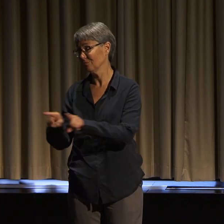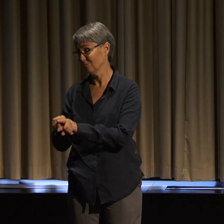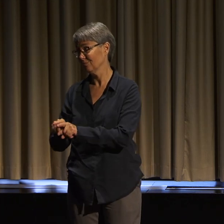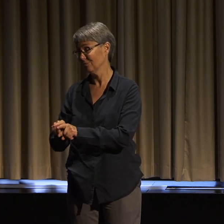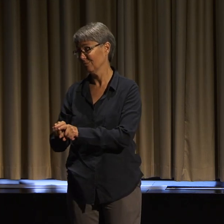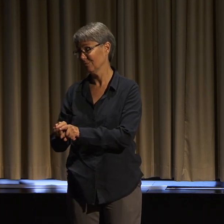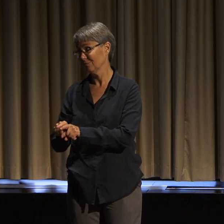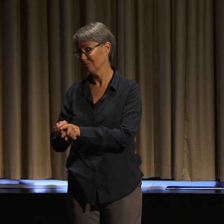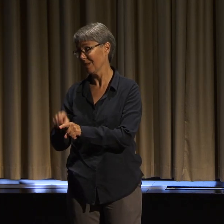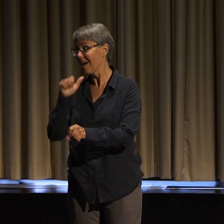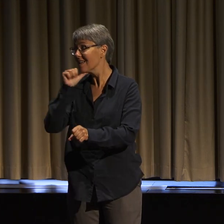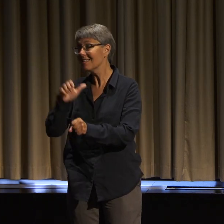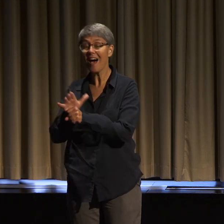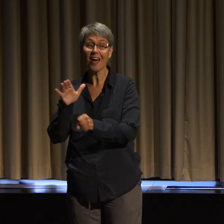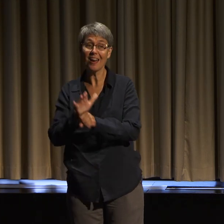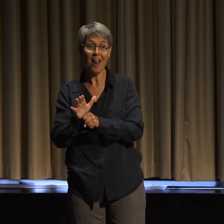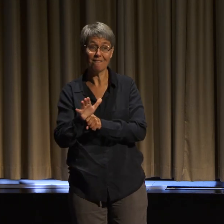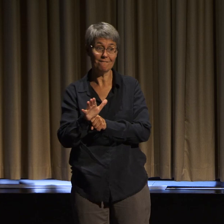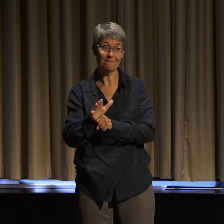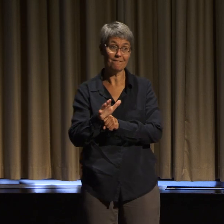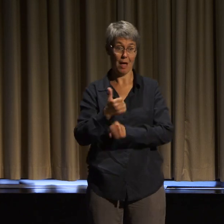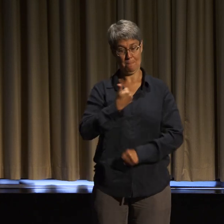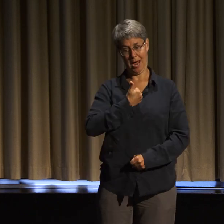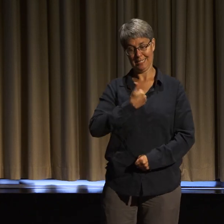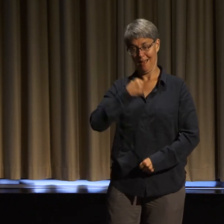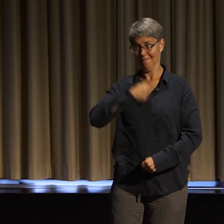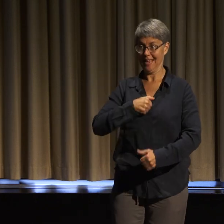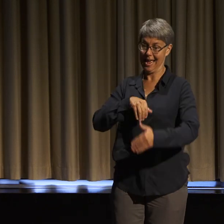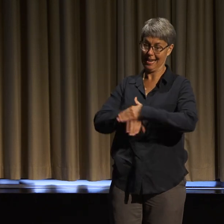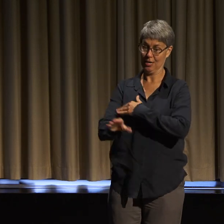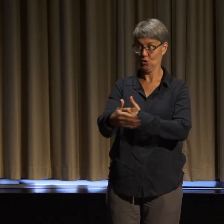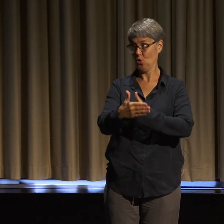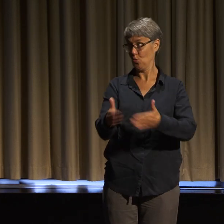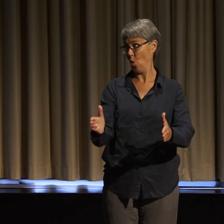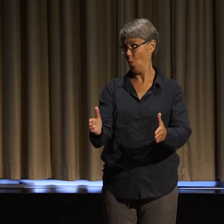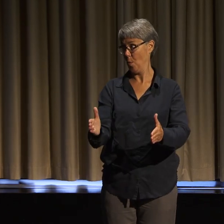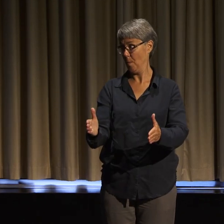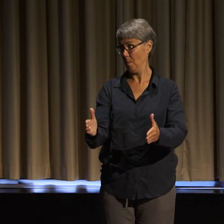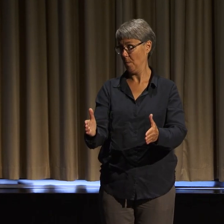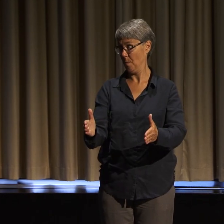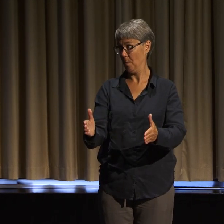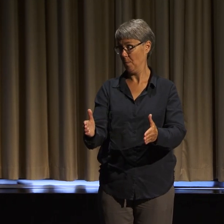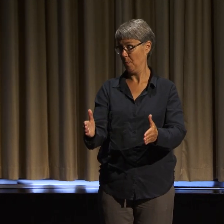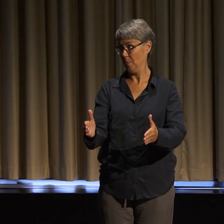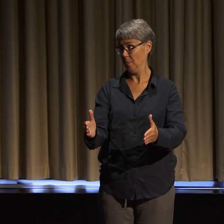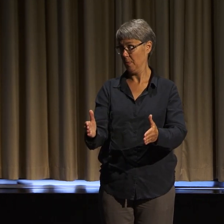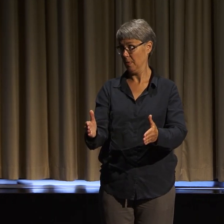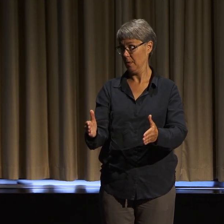to make sure that we can get into the room or that the conversation is translated or that we can access the materials.